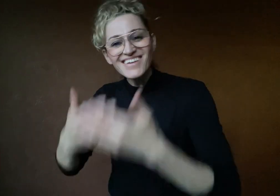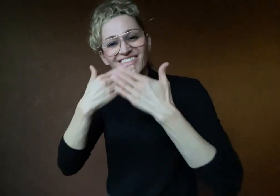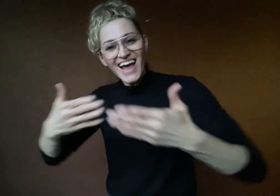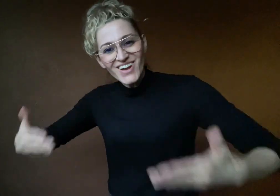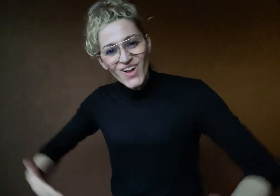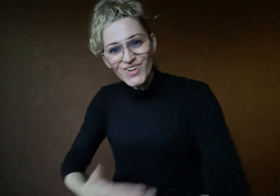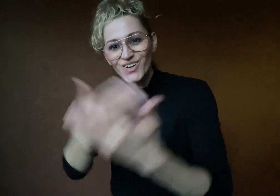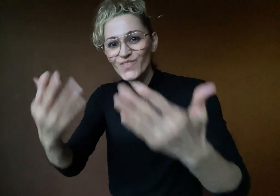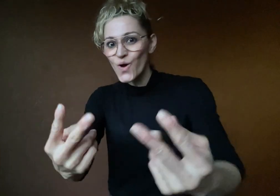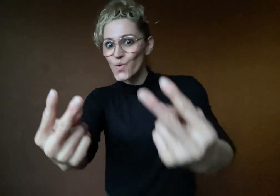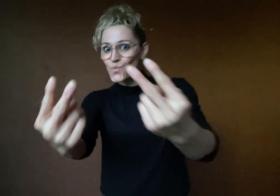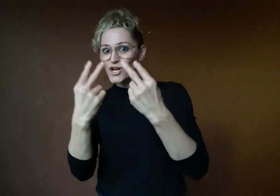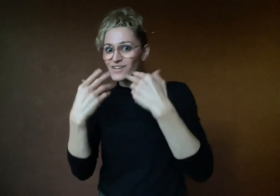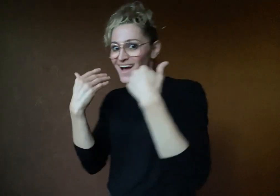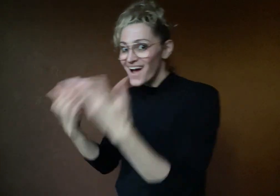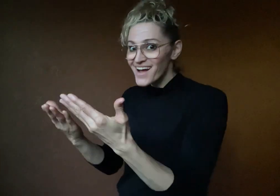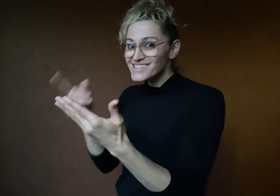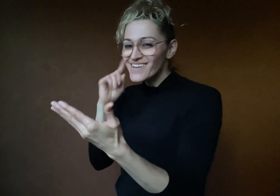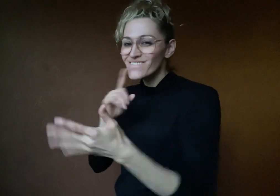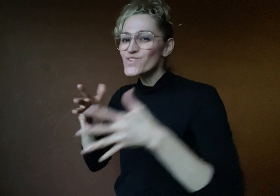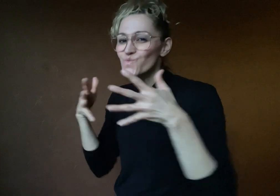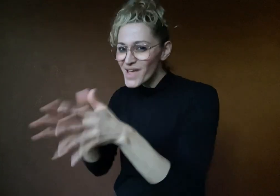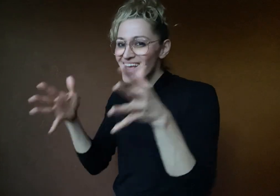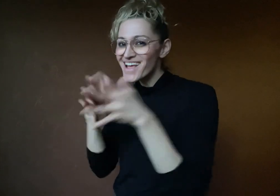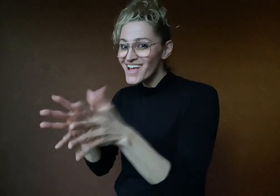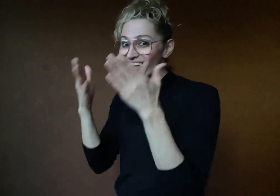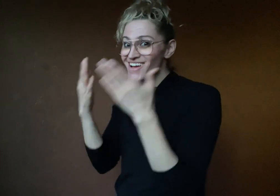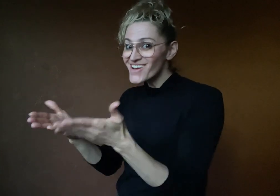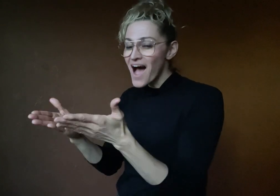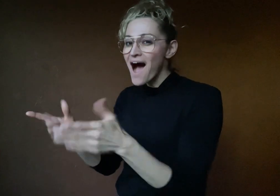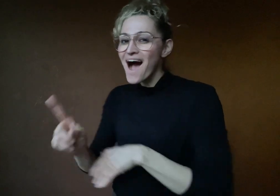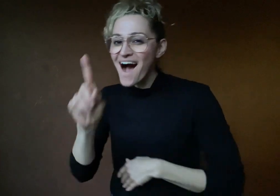Thank you for watching DeafWire!